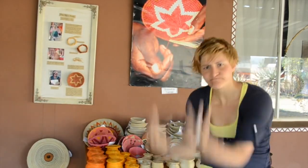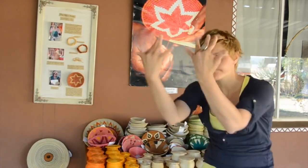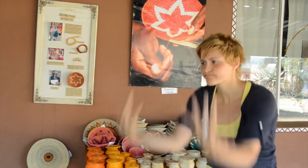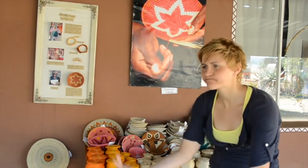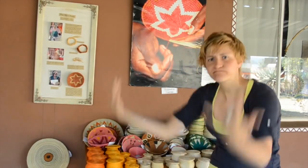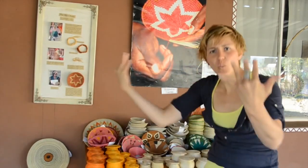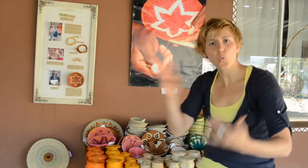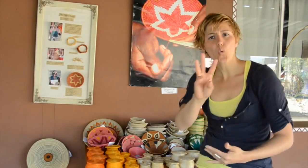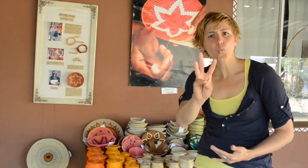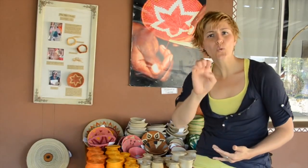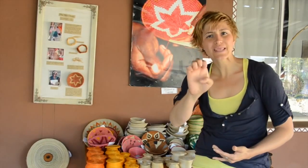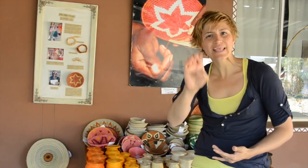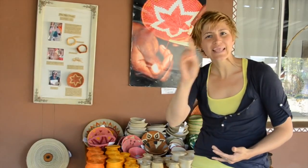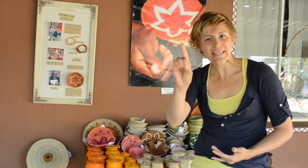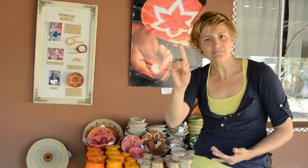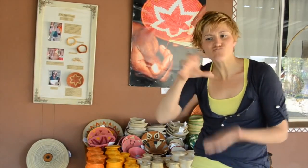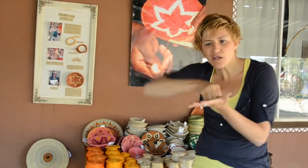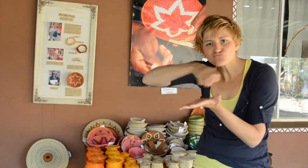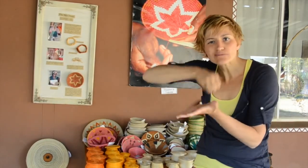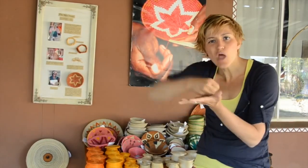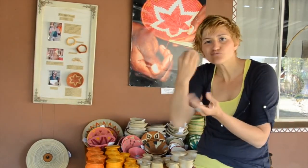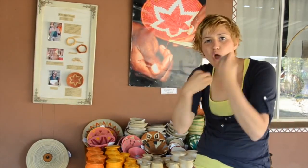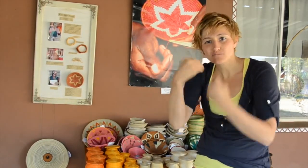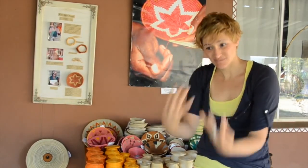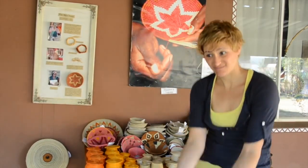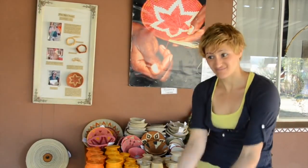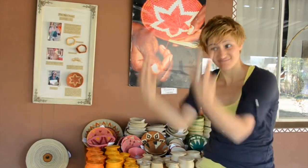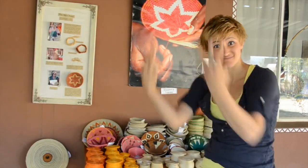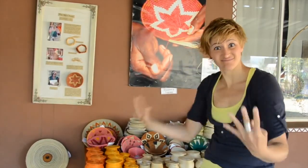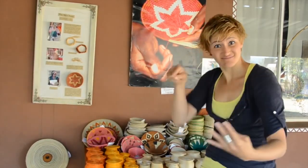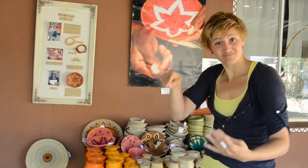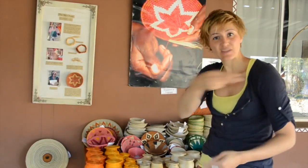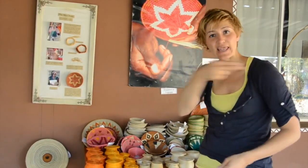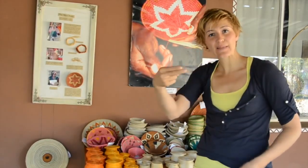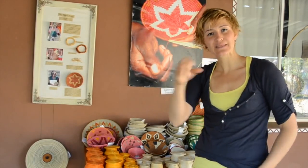In the old days, sisal was used to